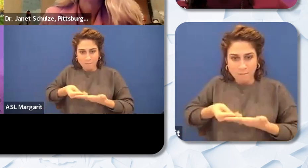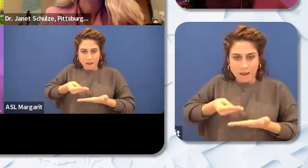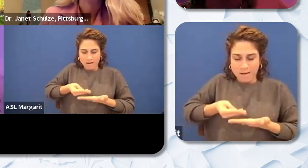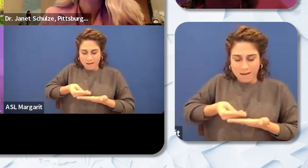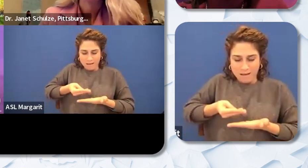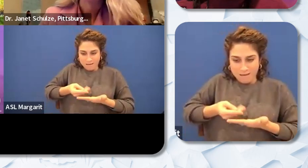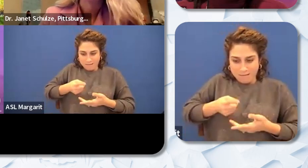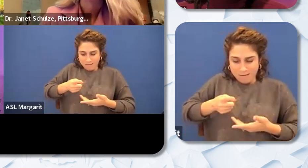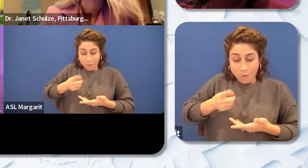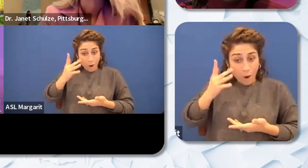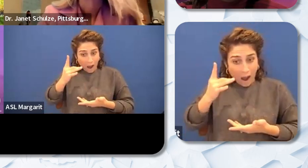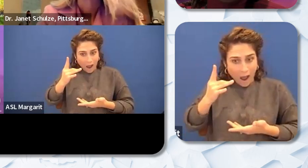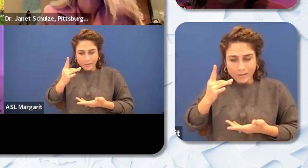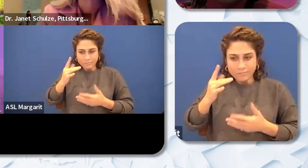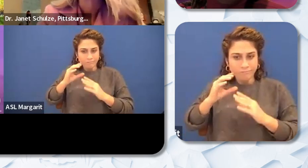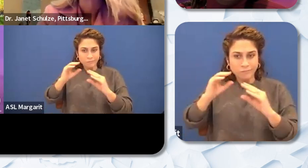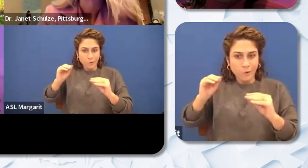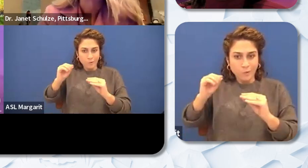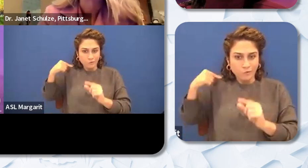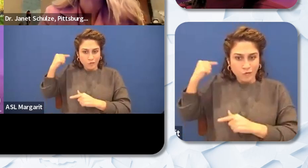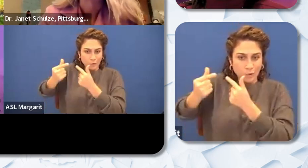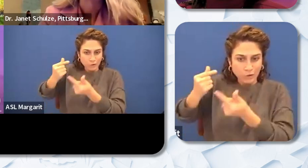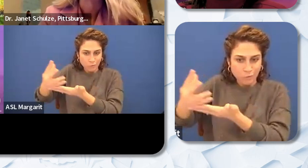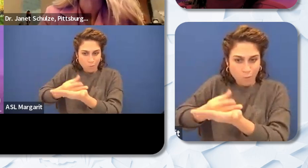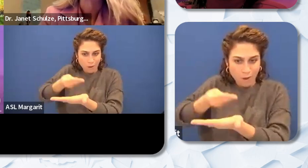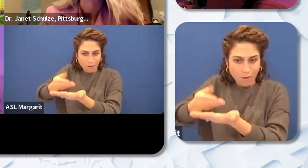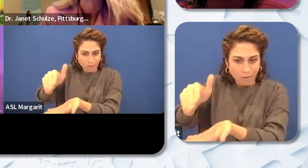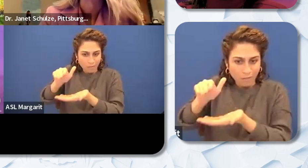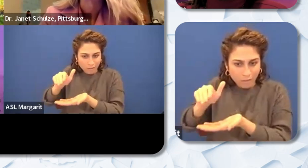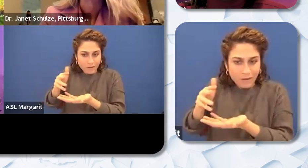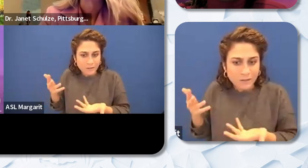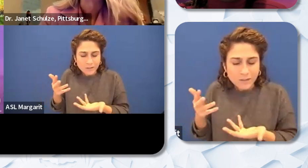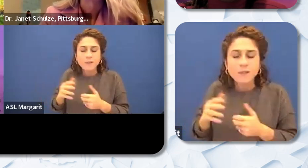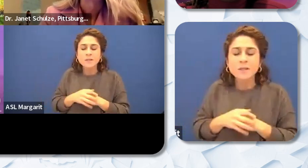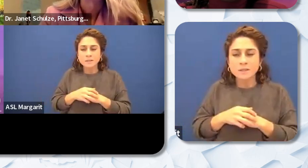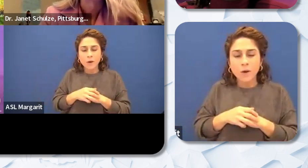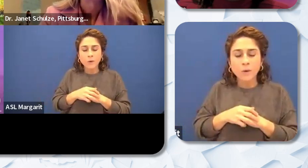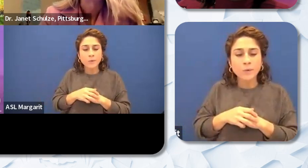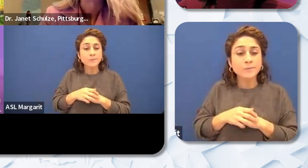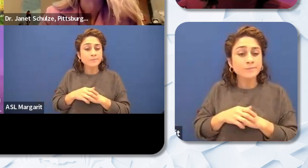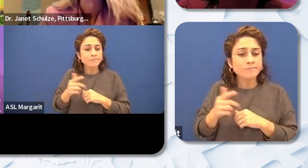generational wealth how can you get to where you need to go to? Dr. Shultz? I'm wondering